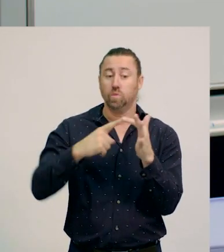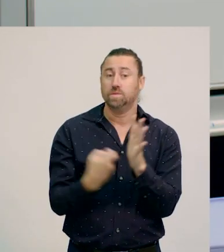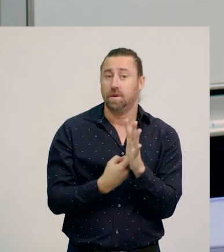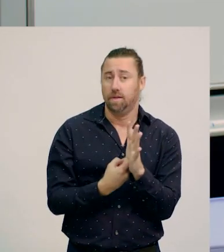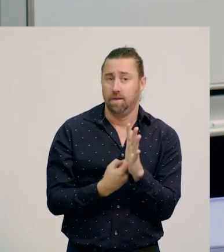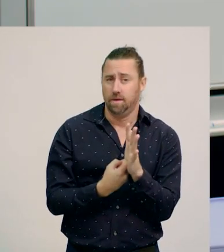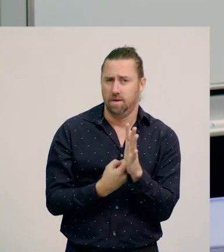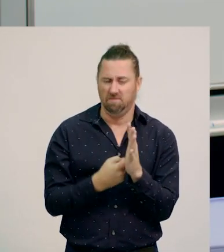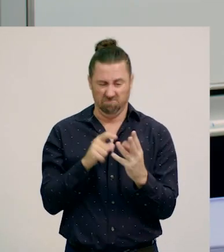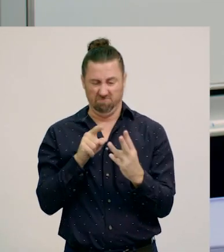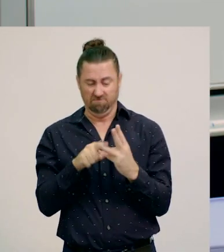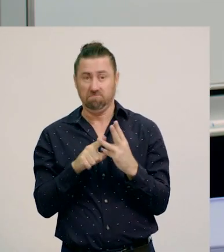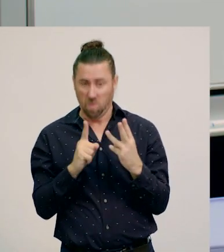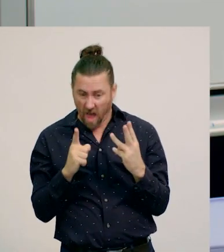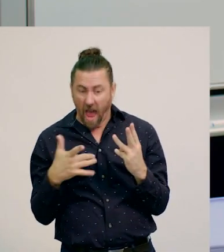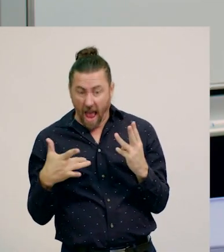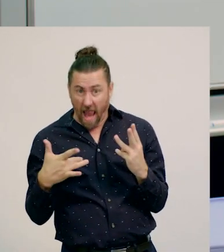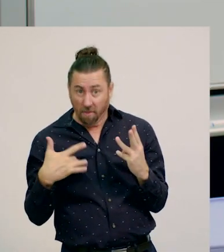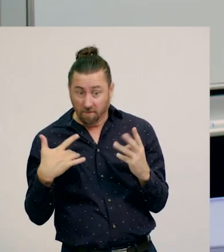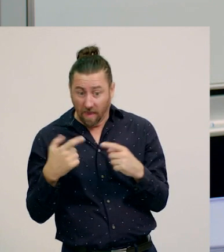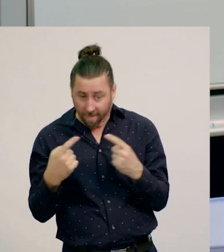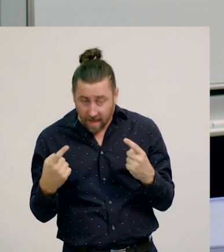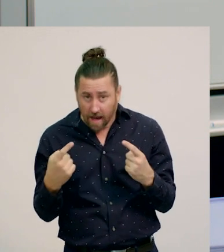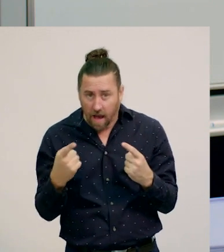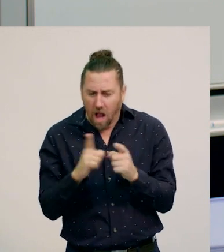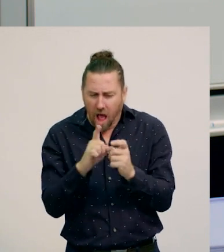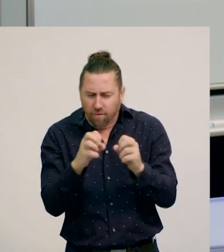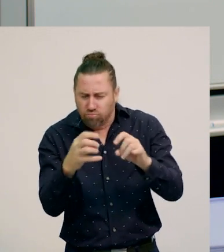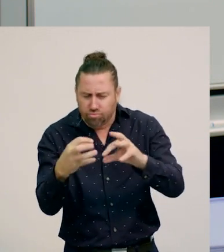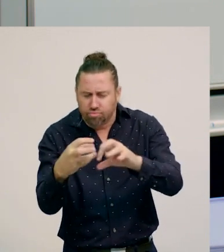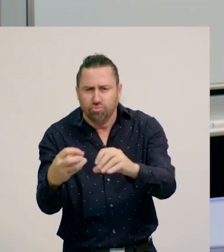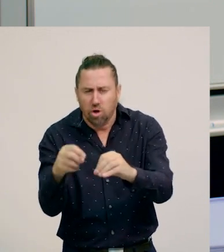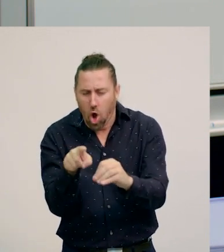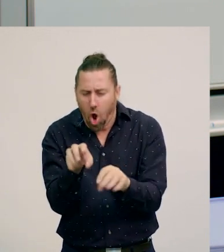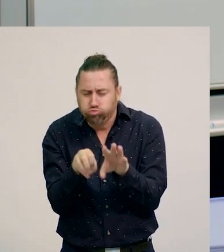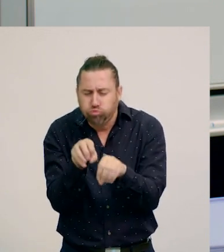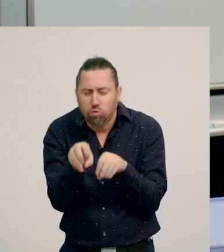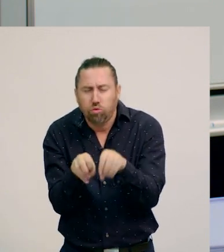Decomposers are living things that feed on and break down dead or decaying materials.